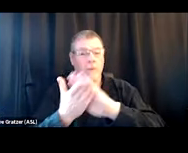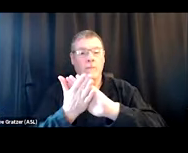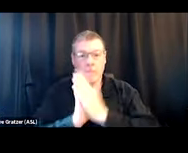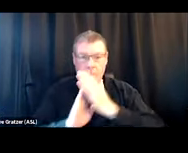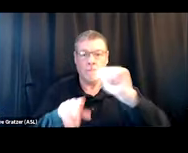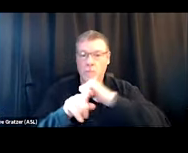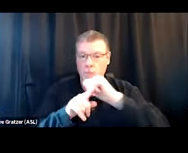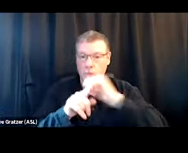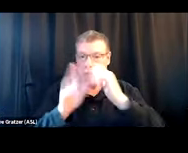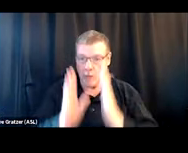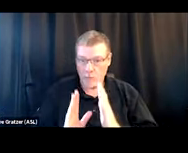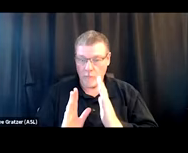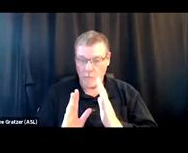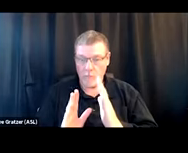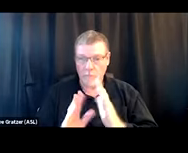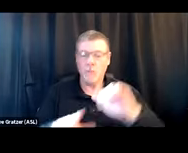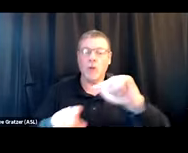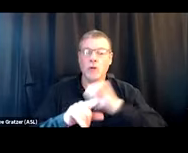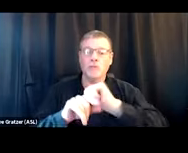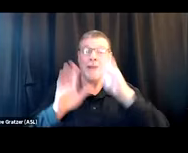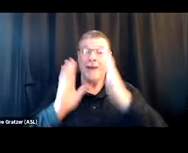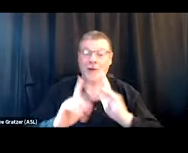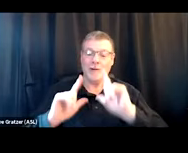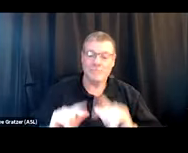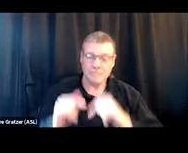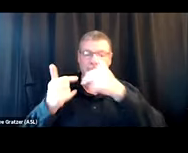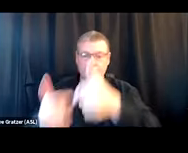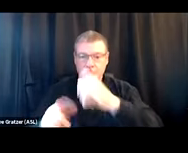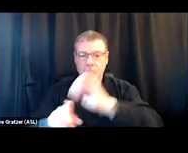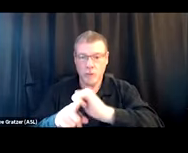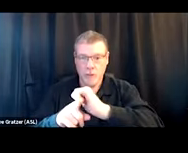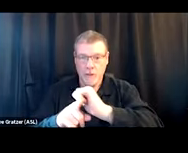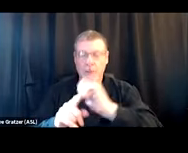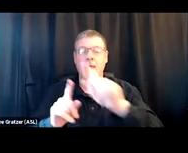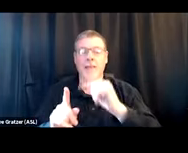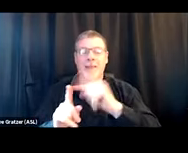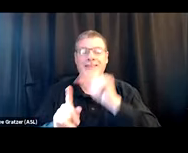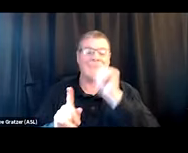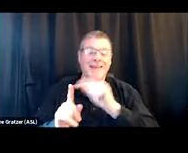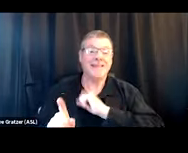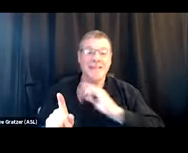So, like, you're doing a train the trainer curriculum so you can then train your staff and the people in your programs,